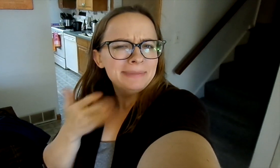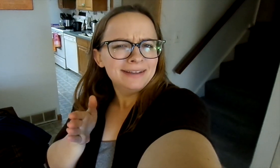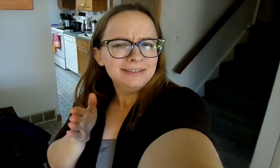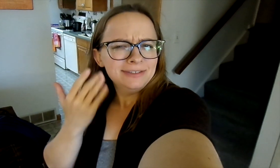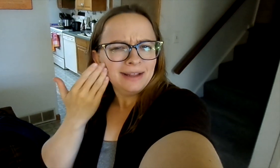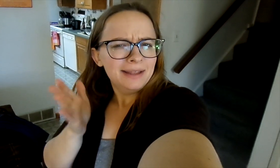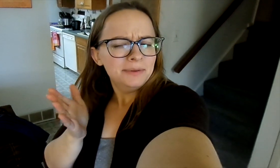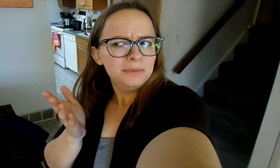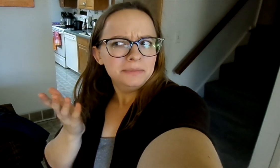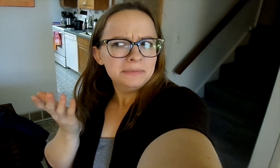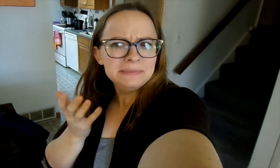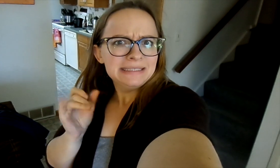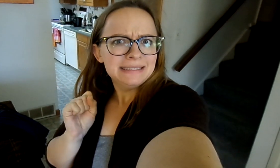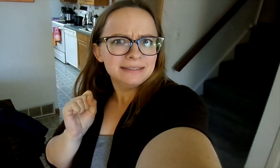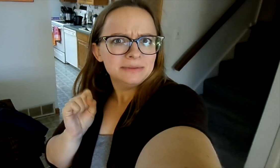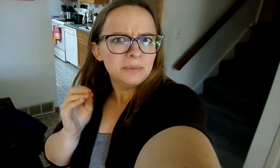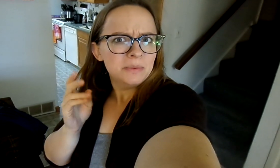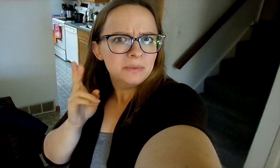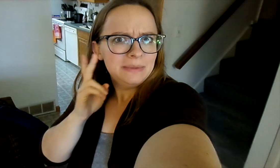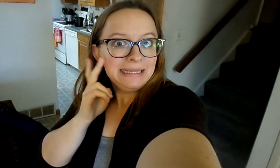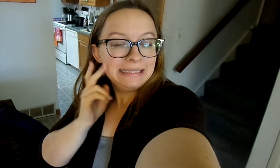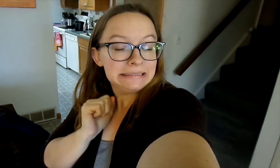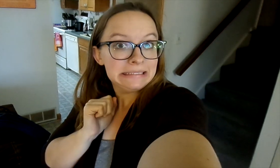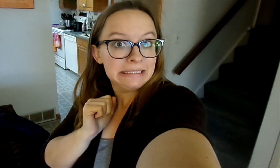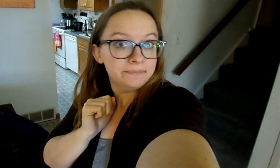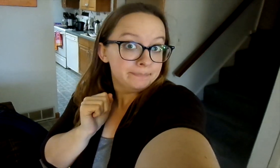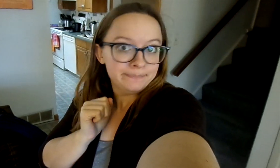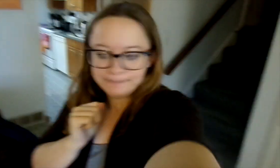But, we got a package and I don't know what it is. So let's see.